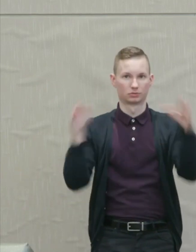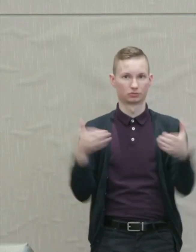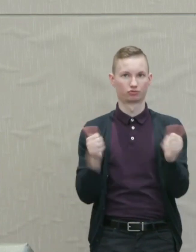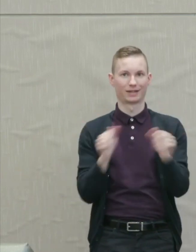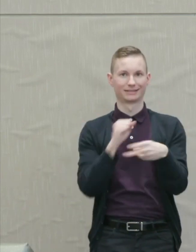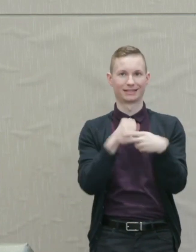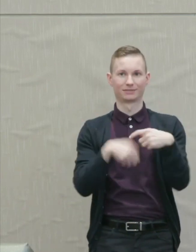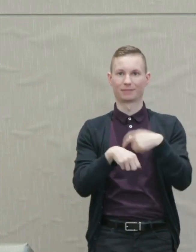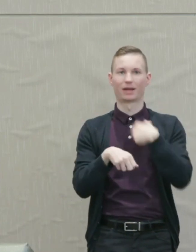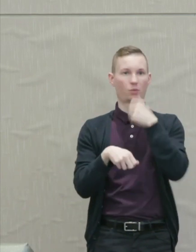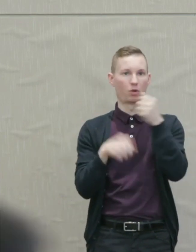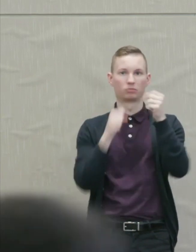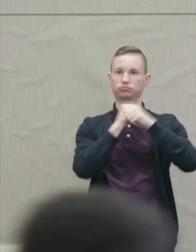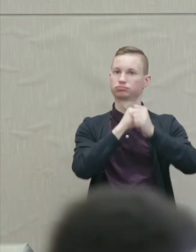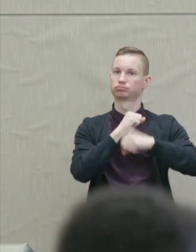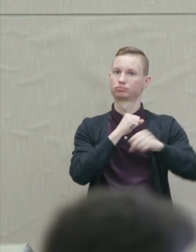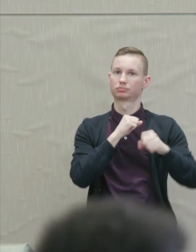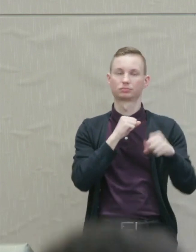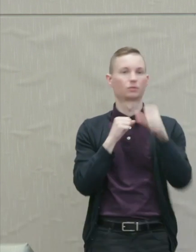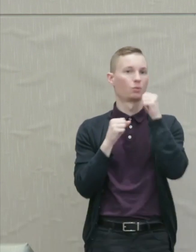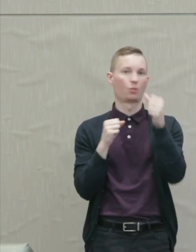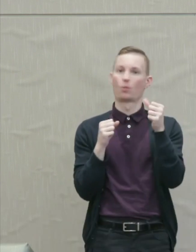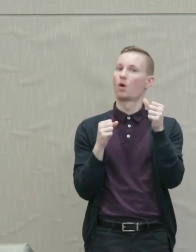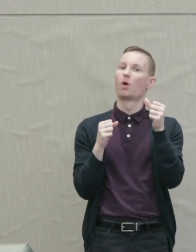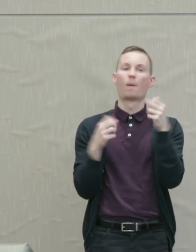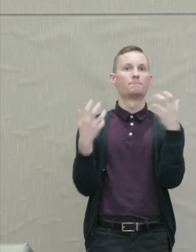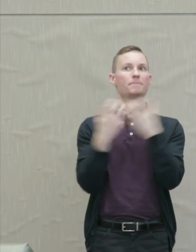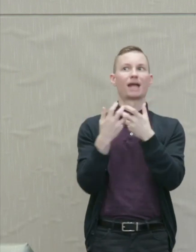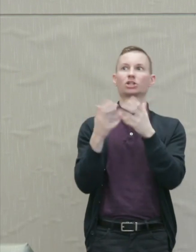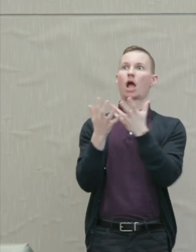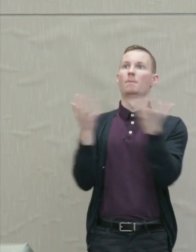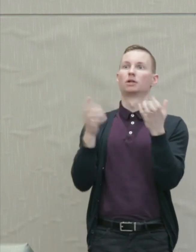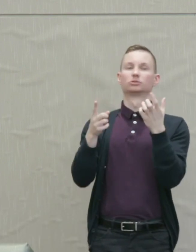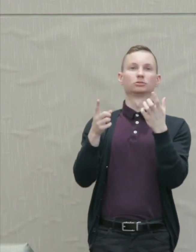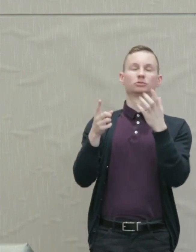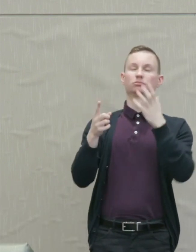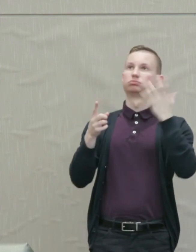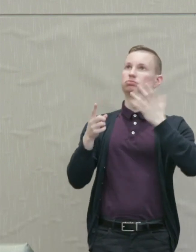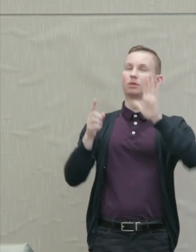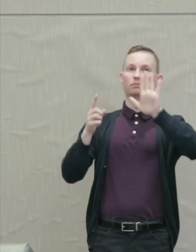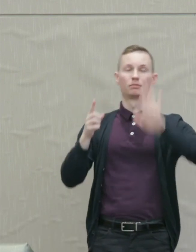So I will not do justice to the scope and brilliance of Dr. Nussbaum's career and her